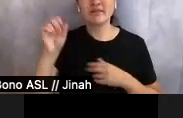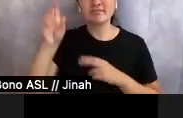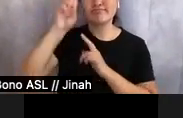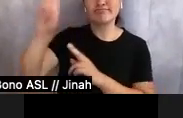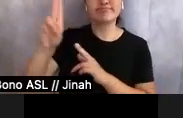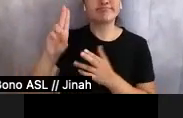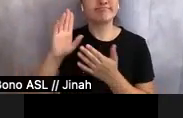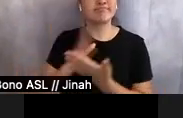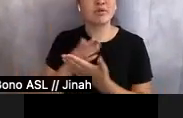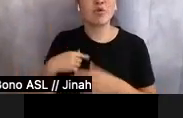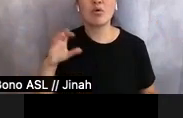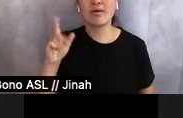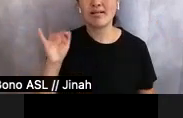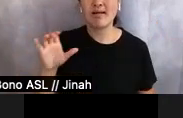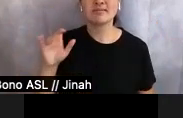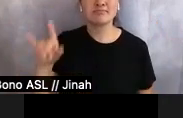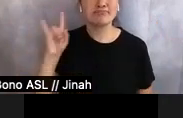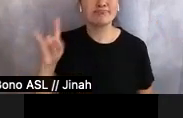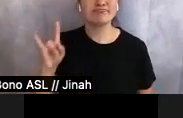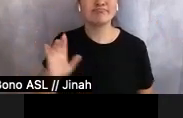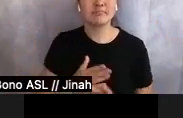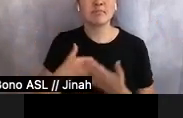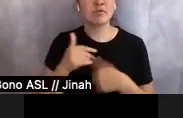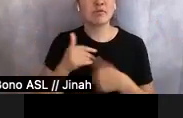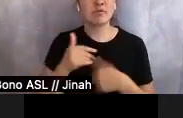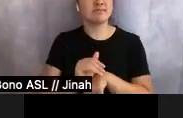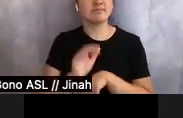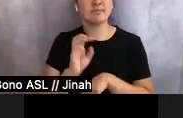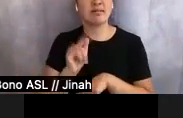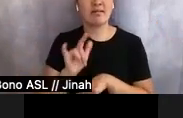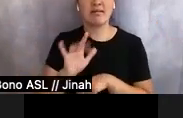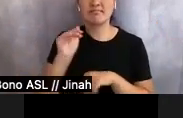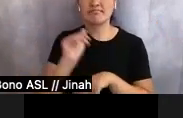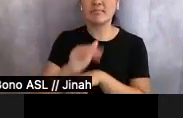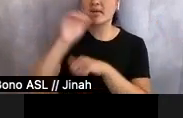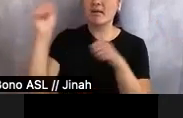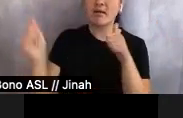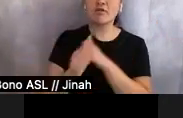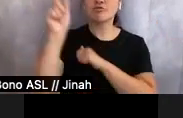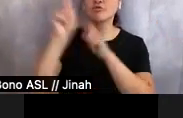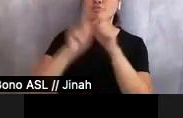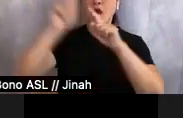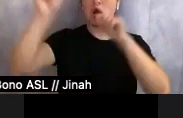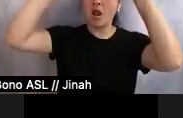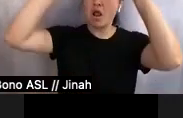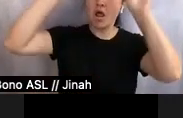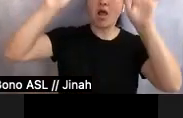but this evening, was a classical evening under the stars. The atmosphere felt a little like